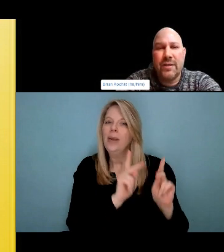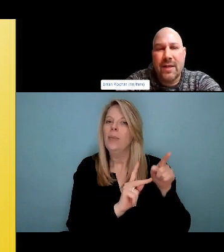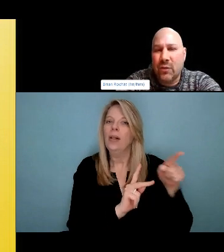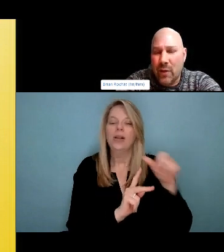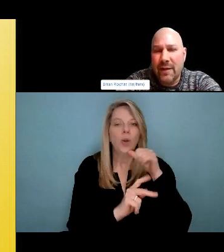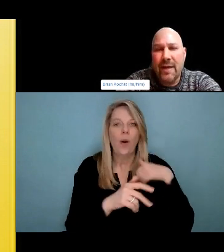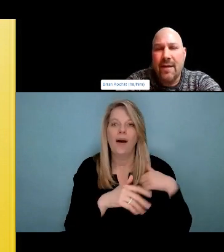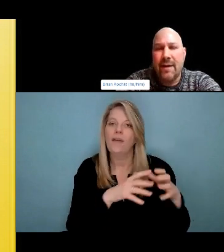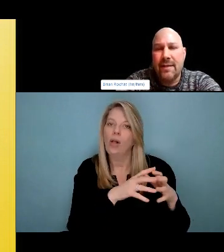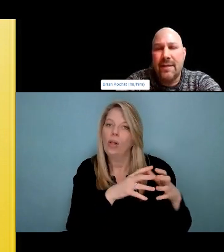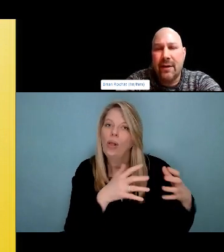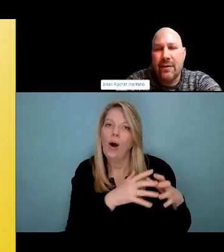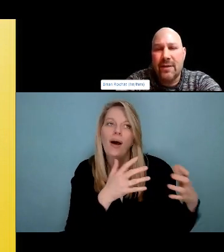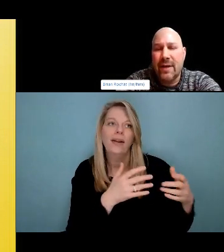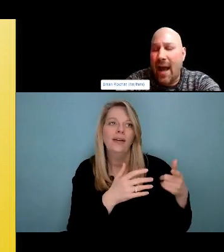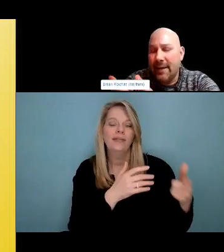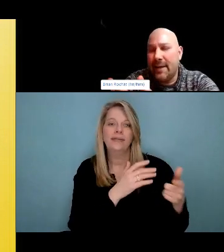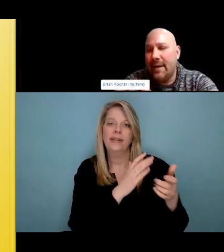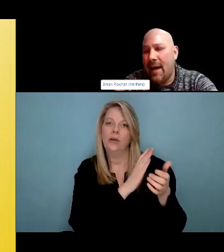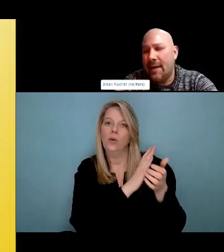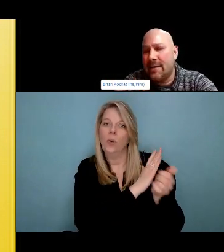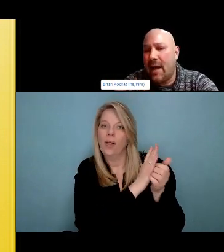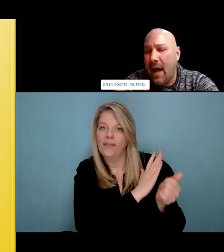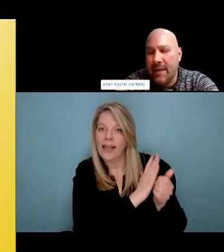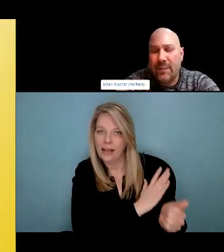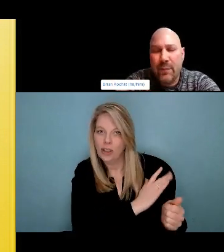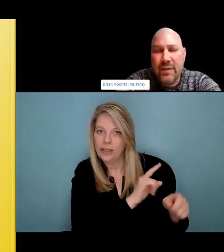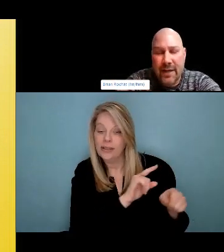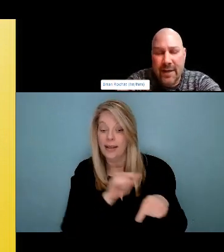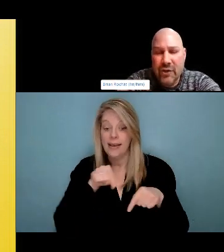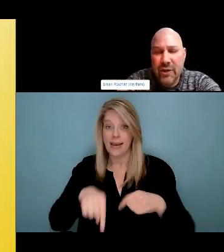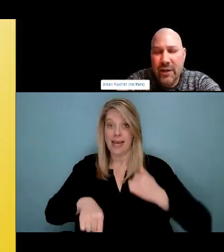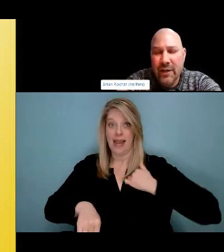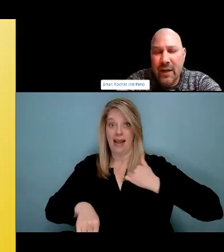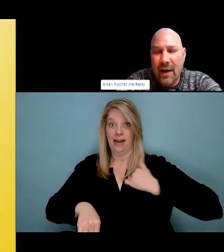And that's one of the things that's unique in how we think about community driven responses.